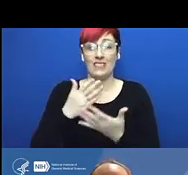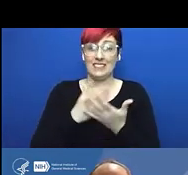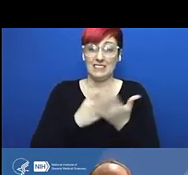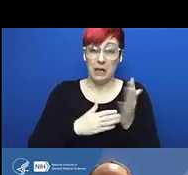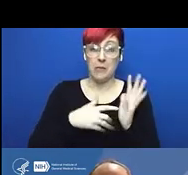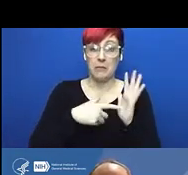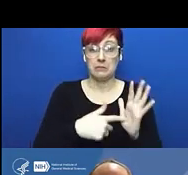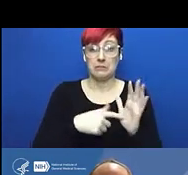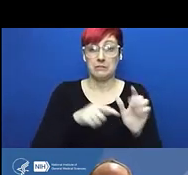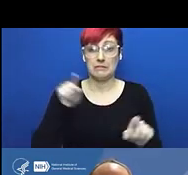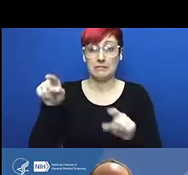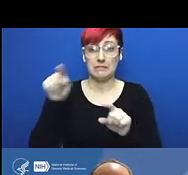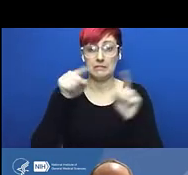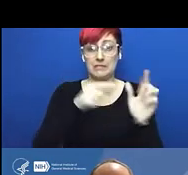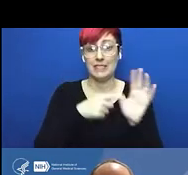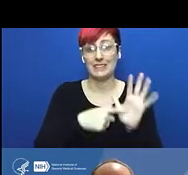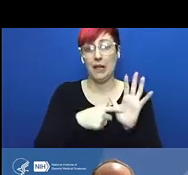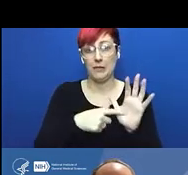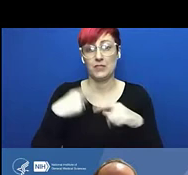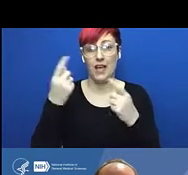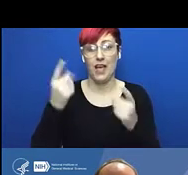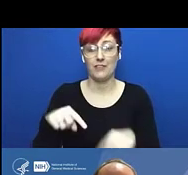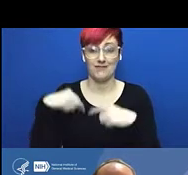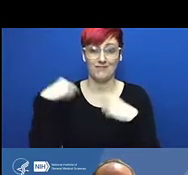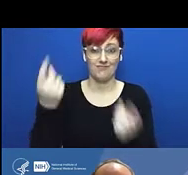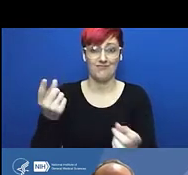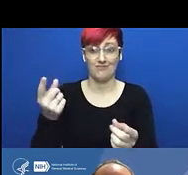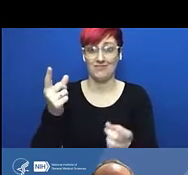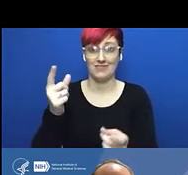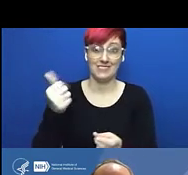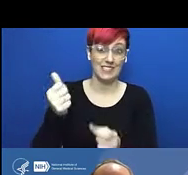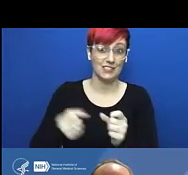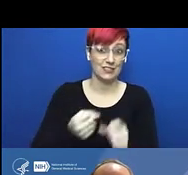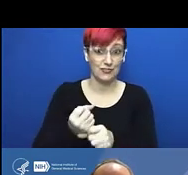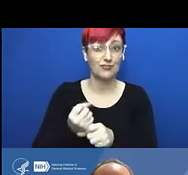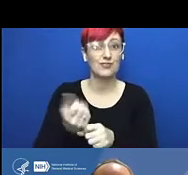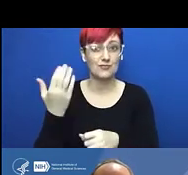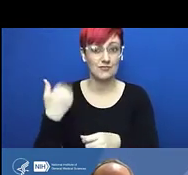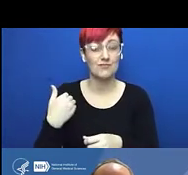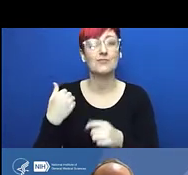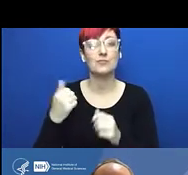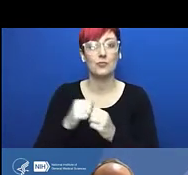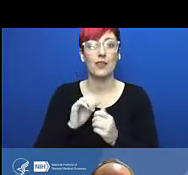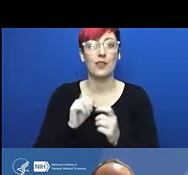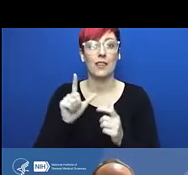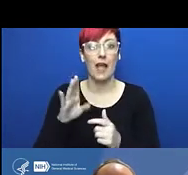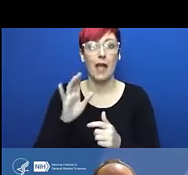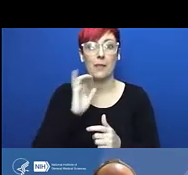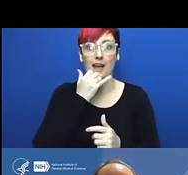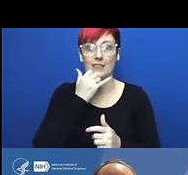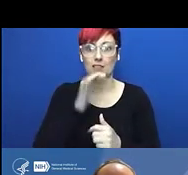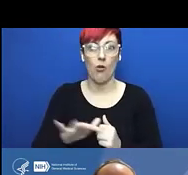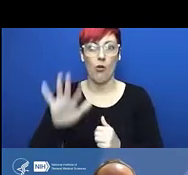and to build cultures of safety at research institutions. And so I would actually commend this website